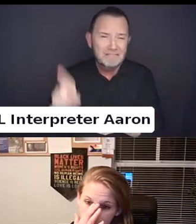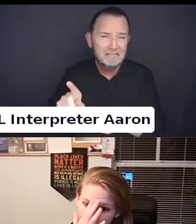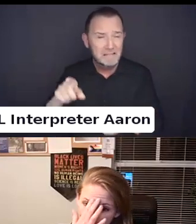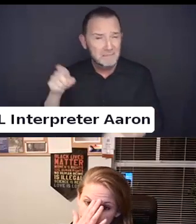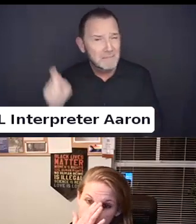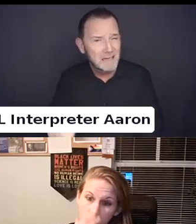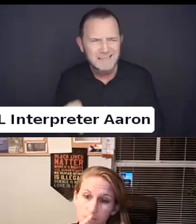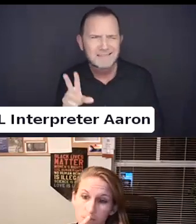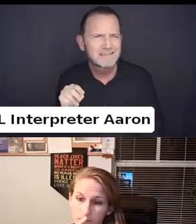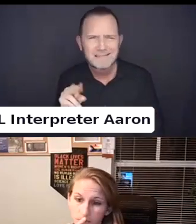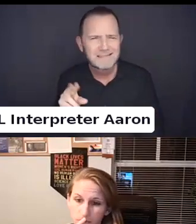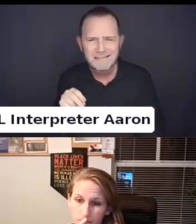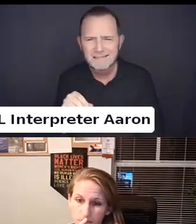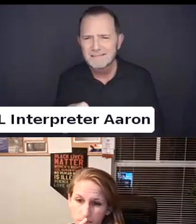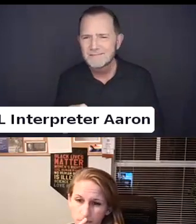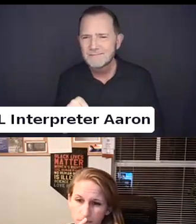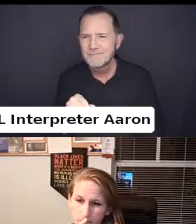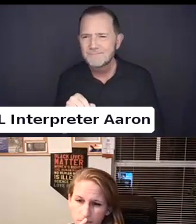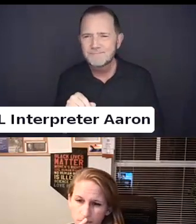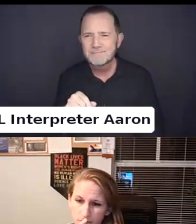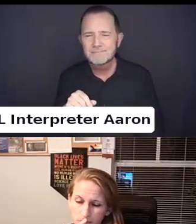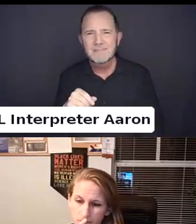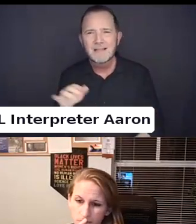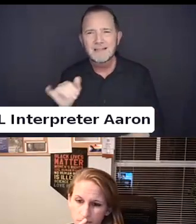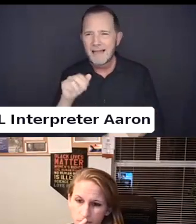We got tons. Learned and lived expertise.